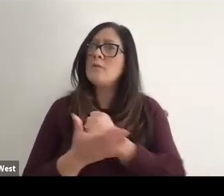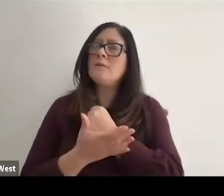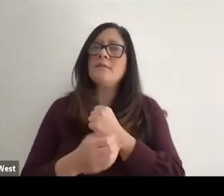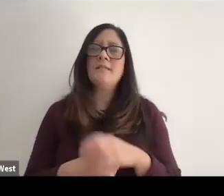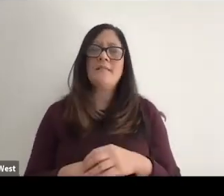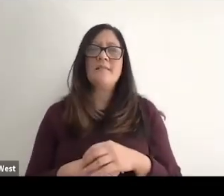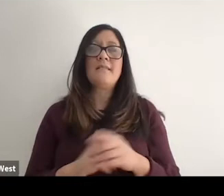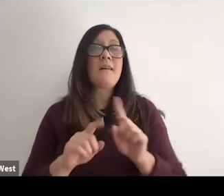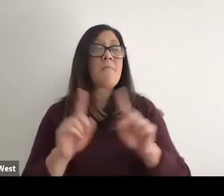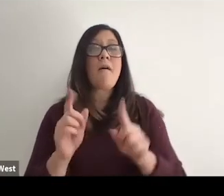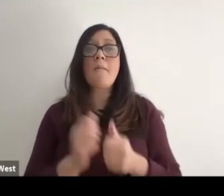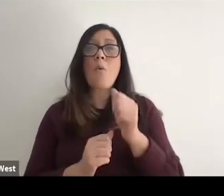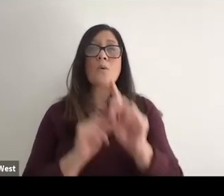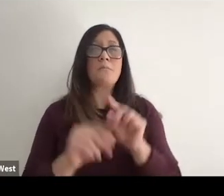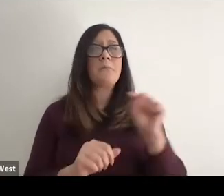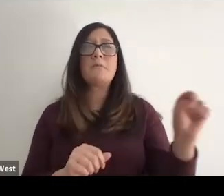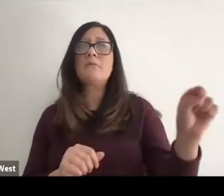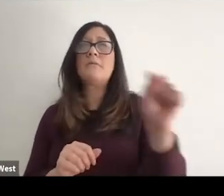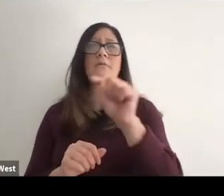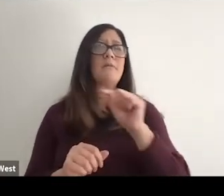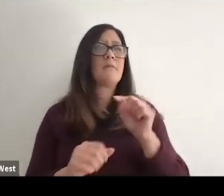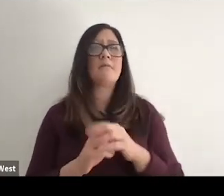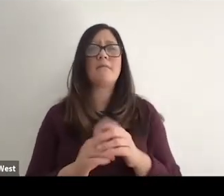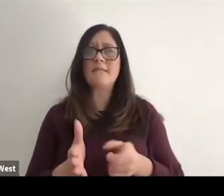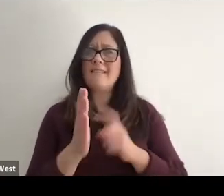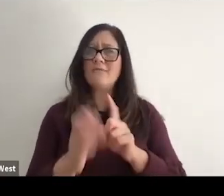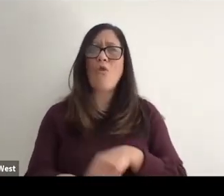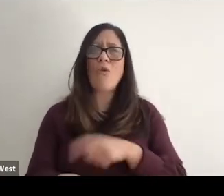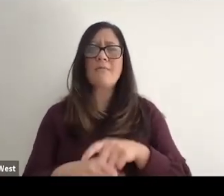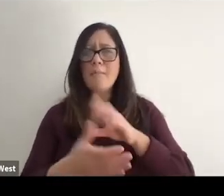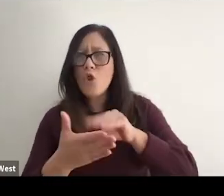But for many people it takes far too long to learn about adaptive sports.